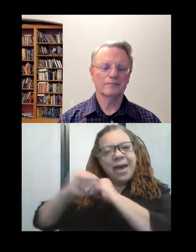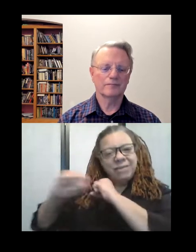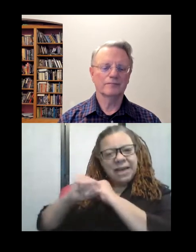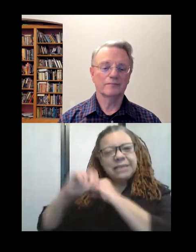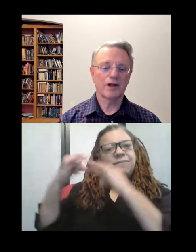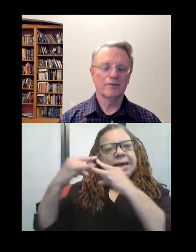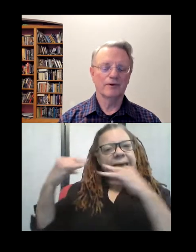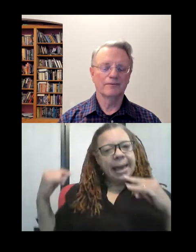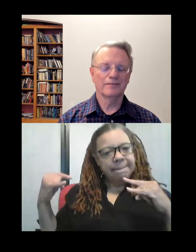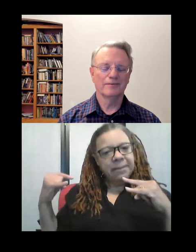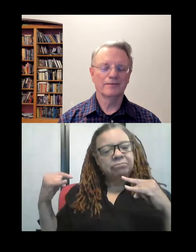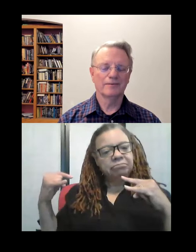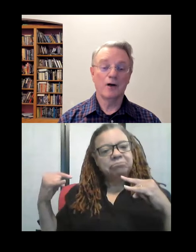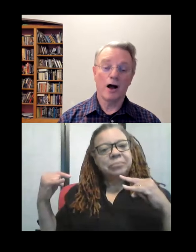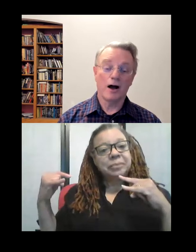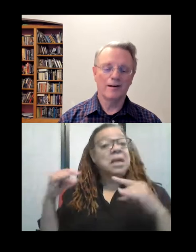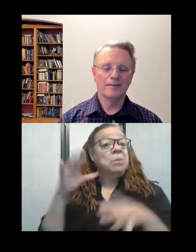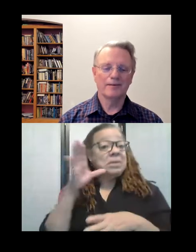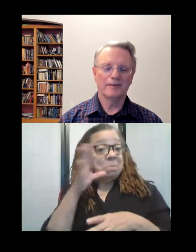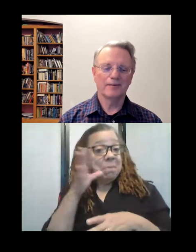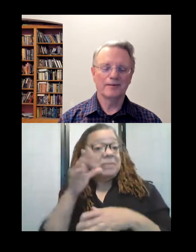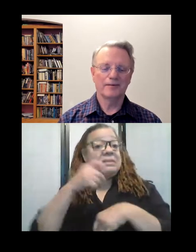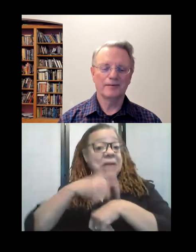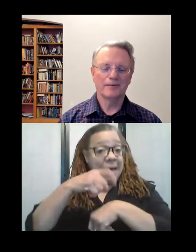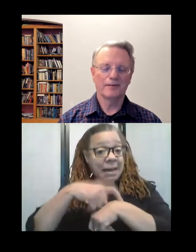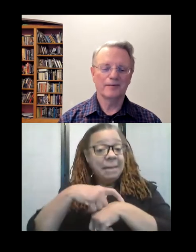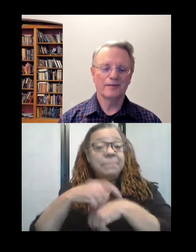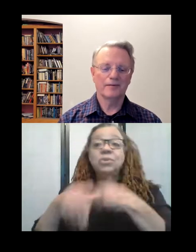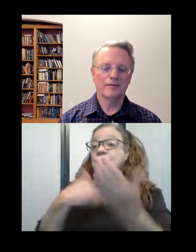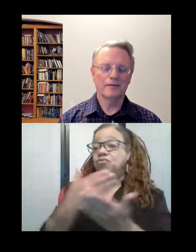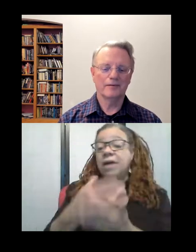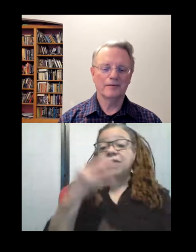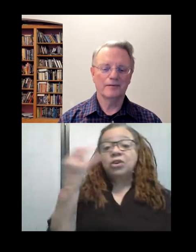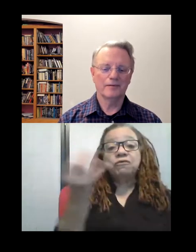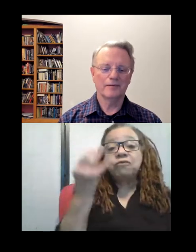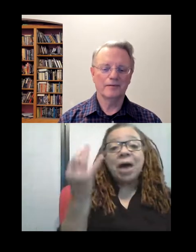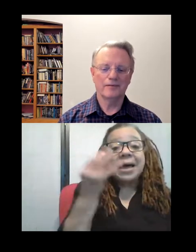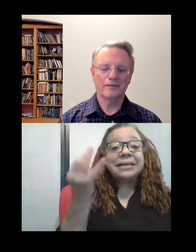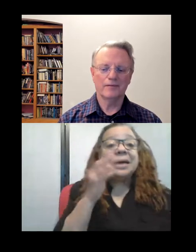and it was mother's hours, and you came on a Friday, and they provide breakfast and lunch! It was fabulous!